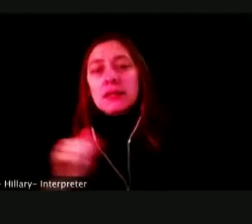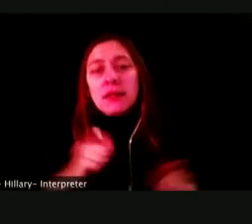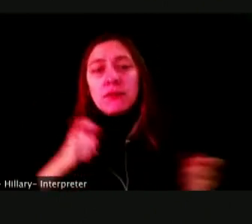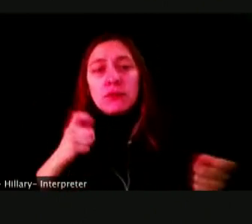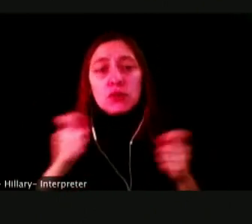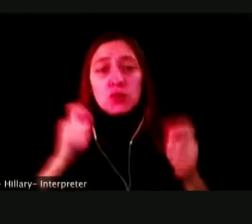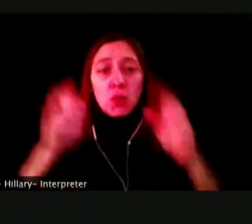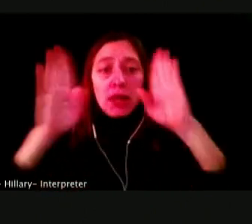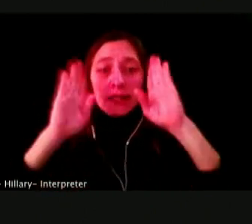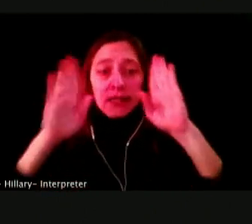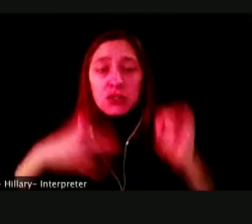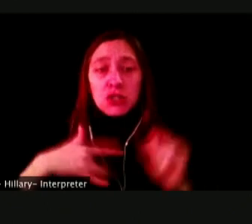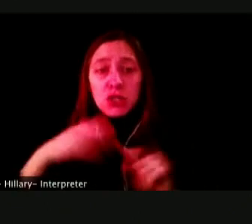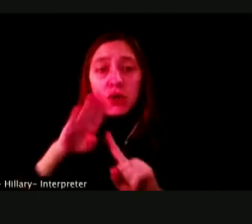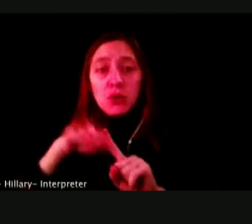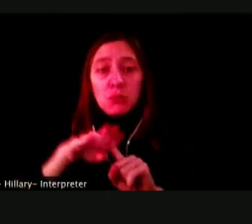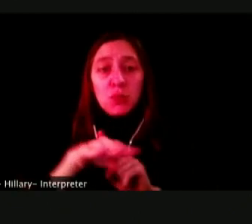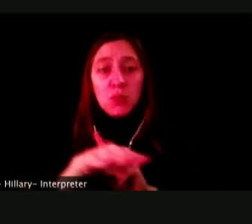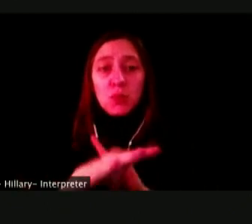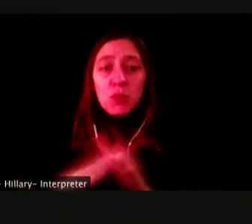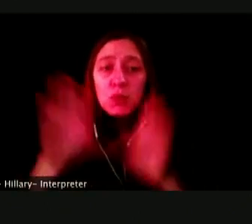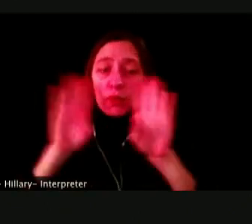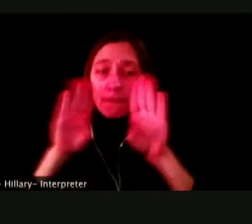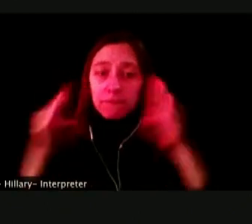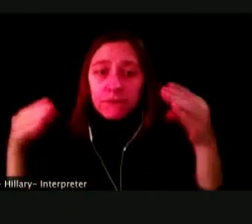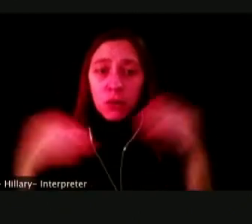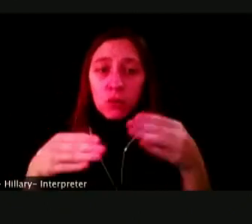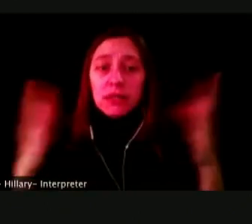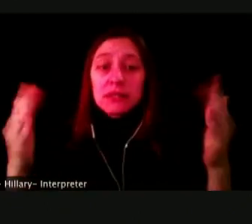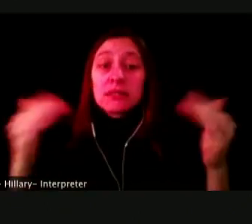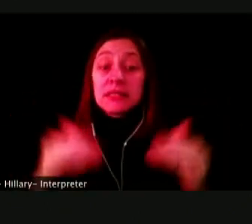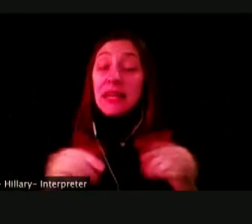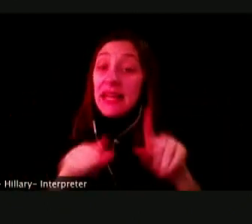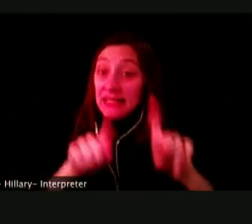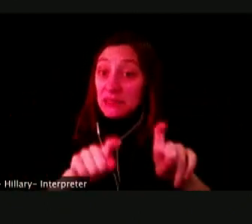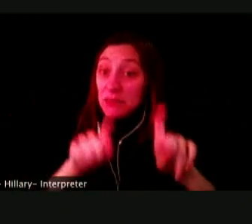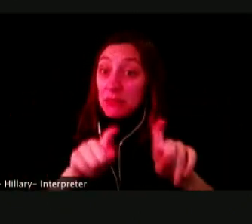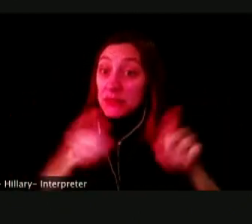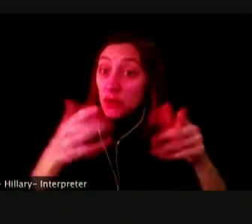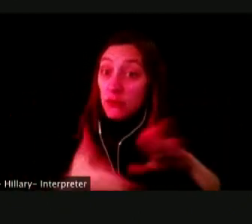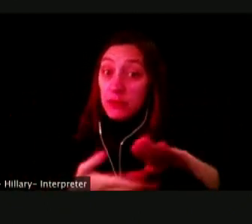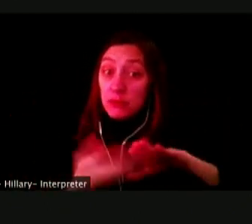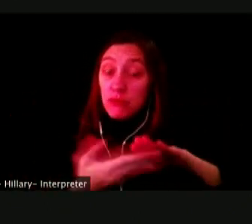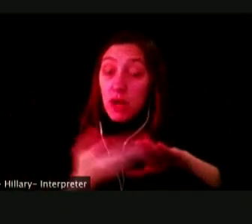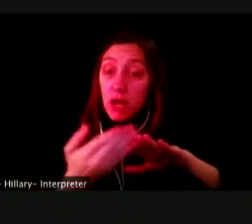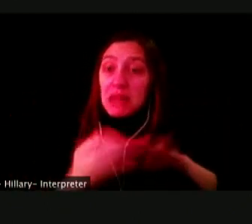AN ANIMAL EXPERIENCE IN MEDICAL EXPERIENCE SHOW THAT THE CHANGES OF THE BRAIN THAT IS